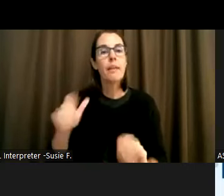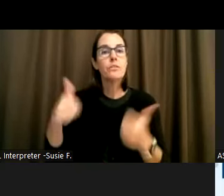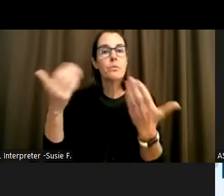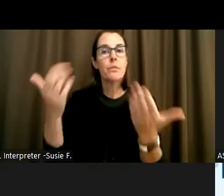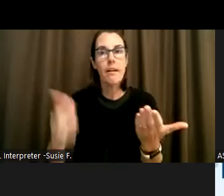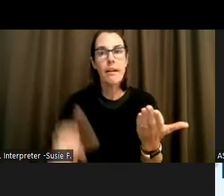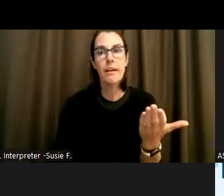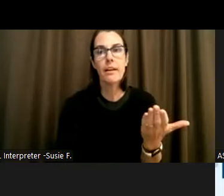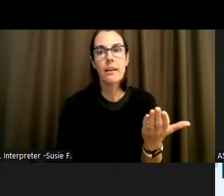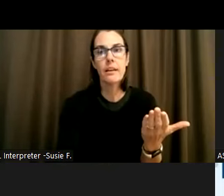a brief